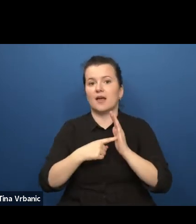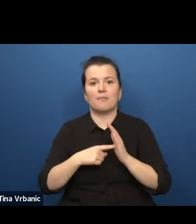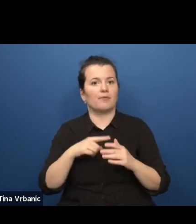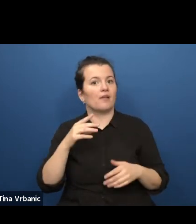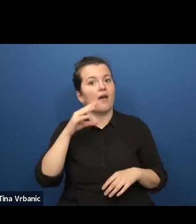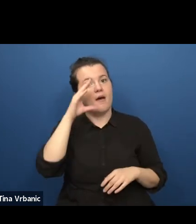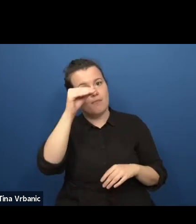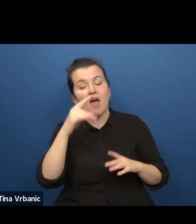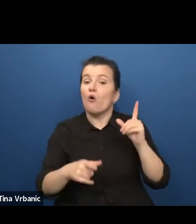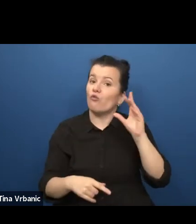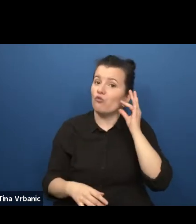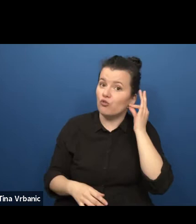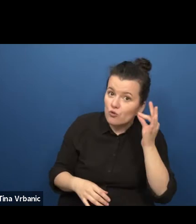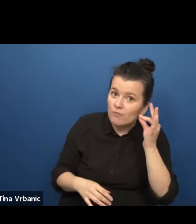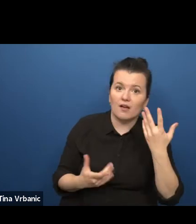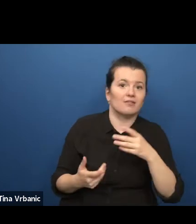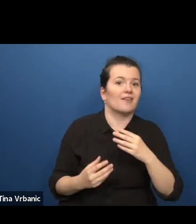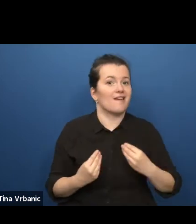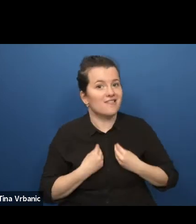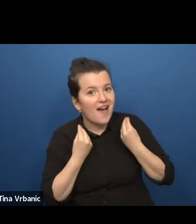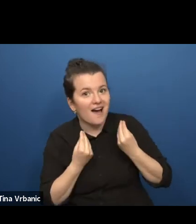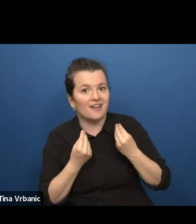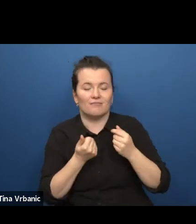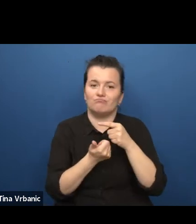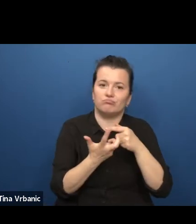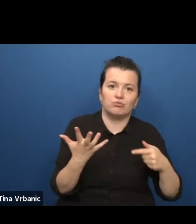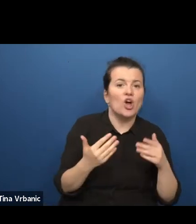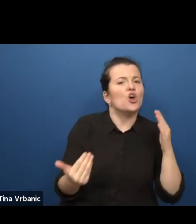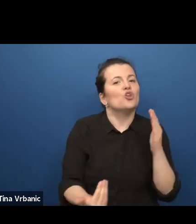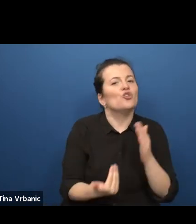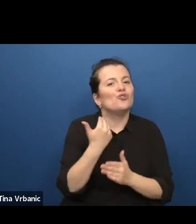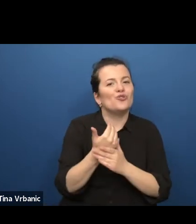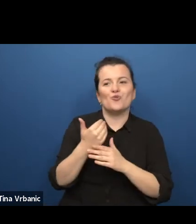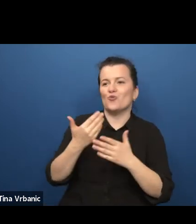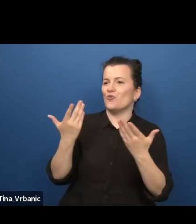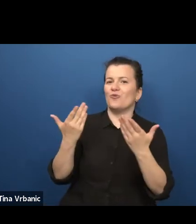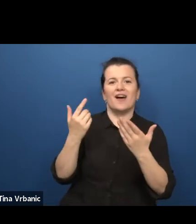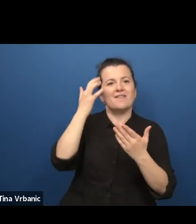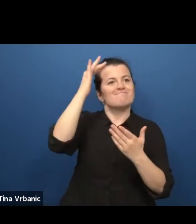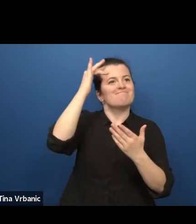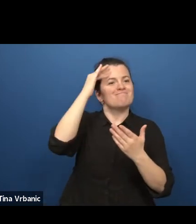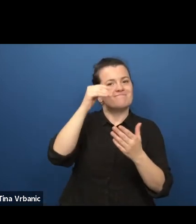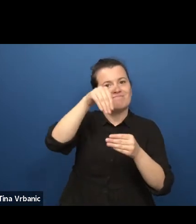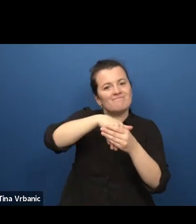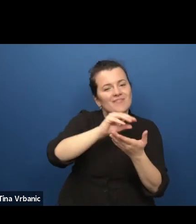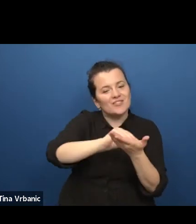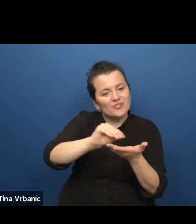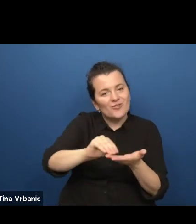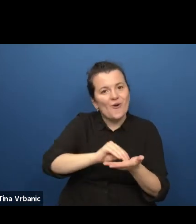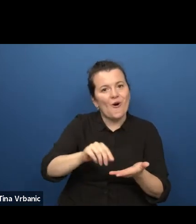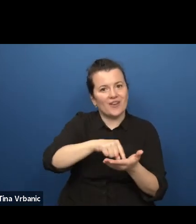and new role models are needed, written, created and performed by a new generation of makers,